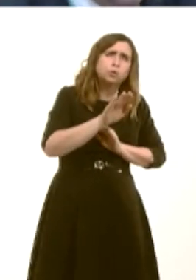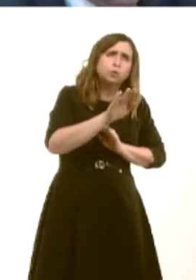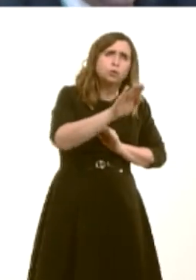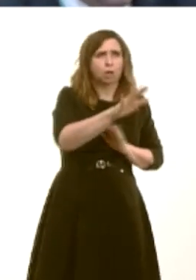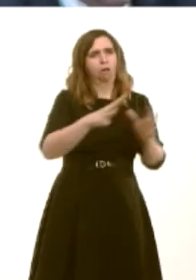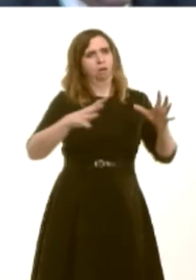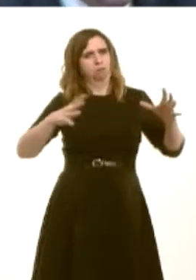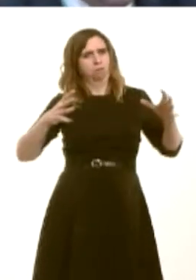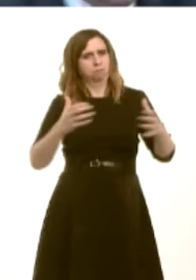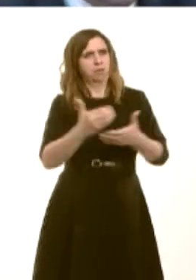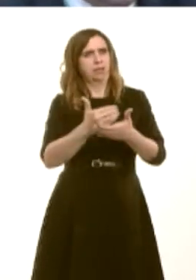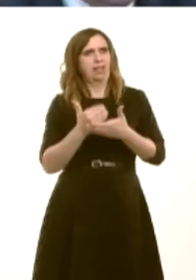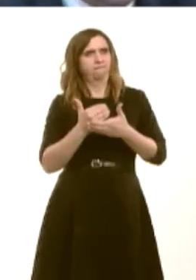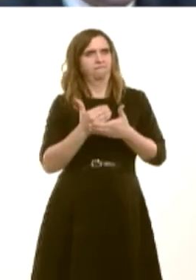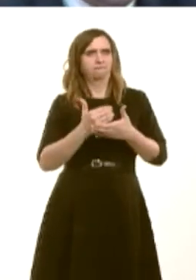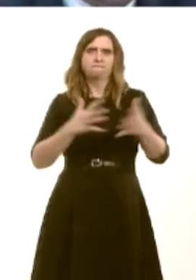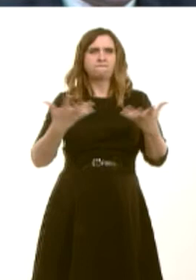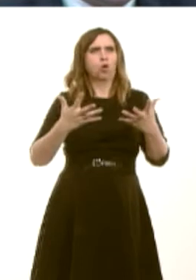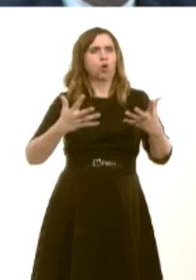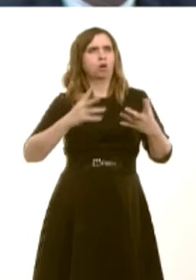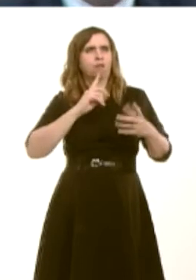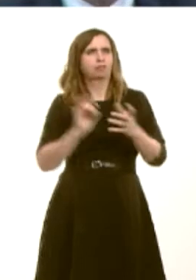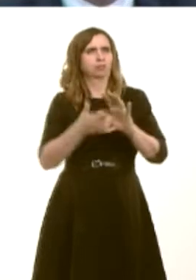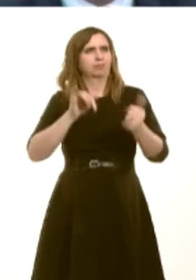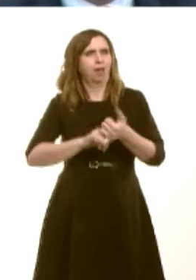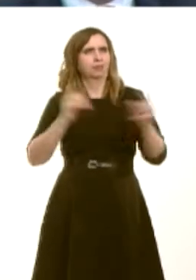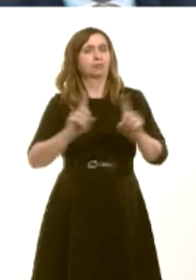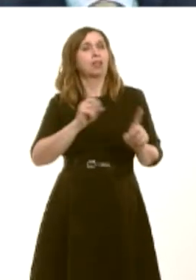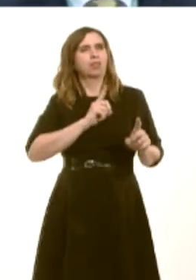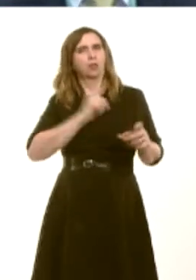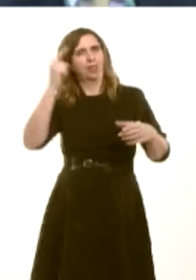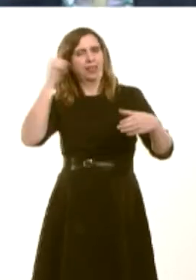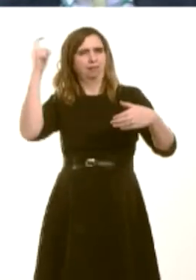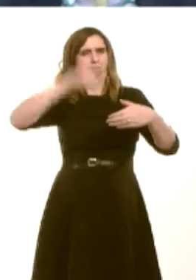why theyíre promoting fracking as a means of extracting additional energy sources. Given